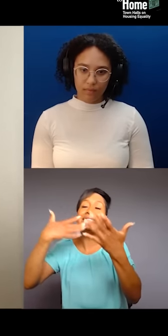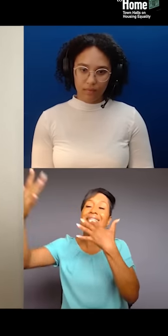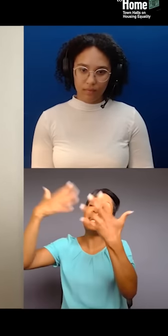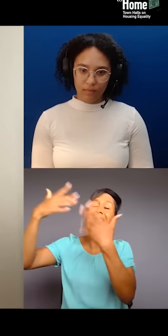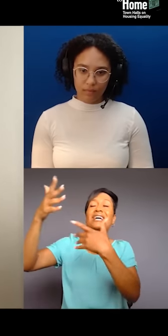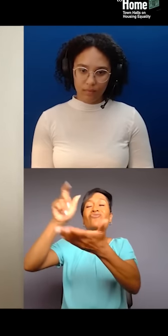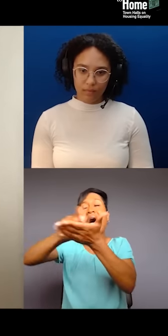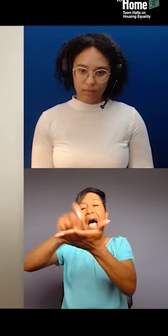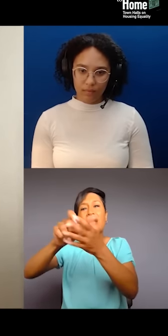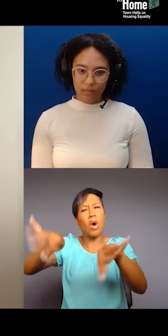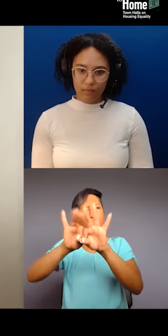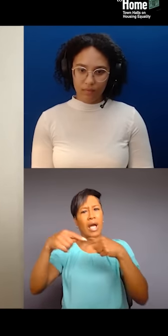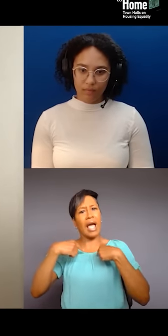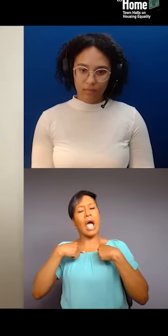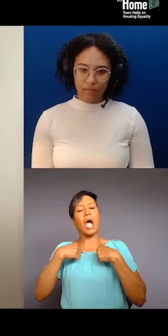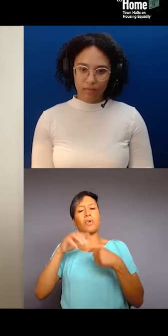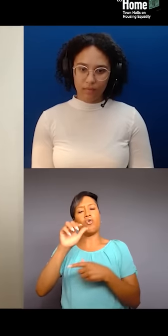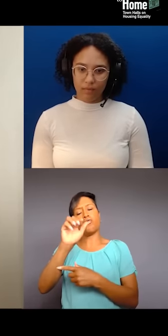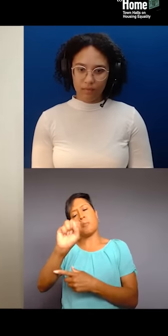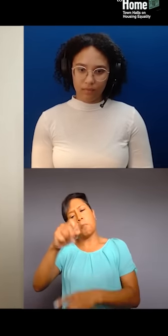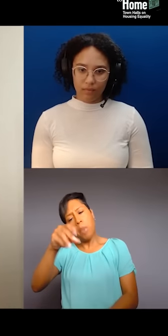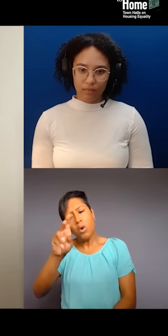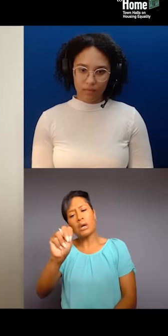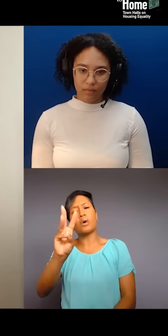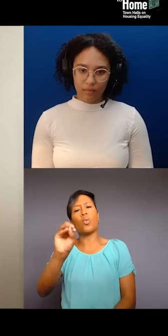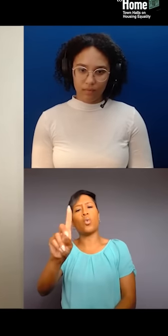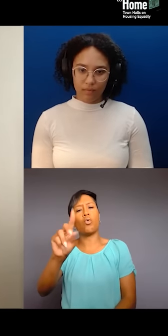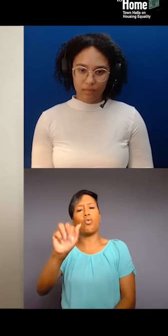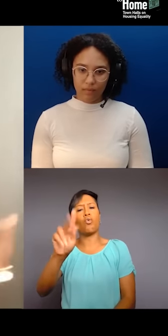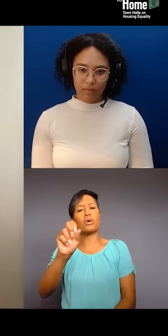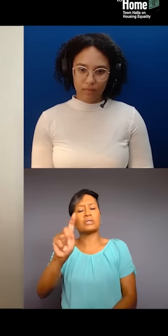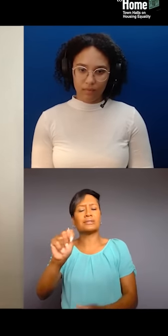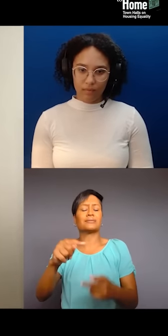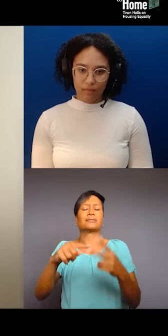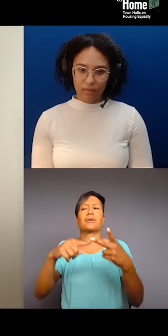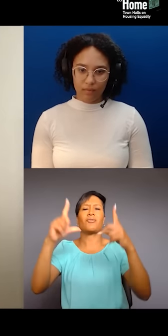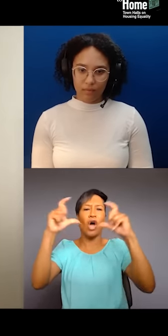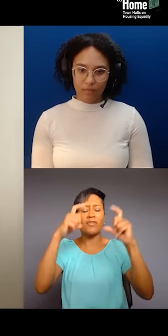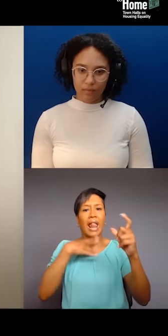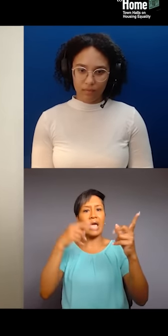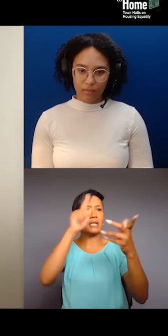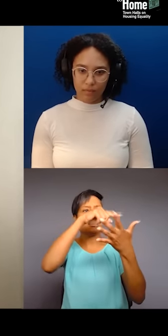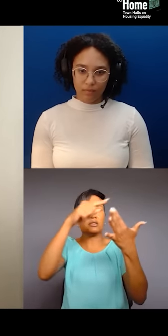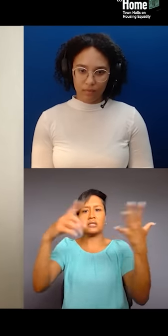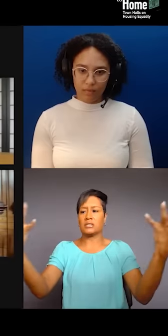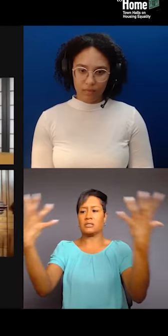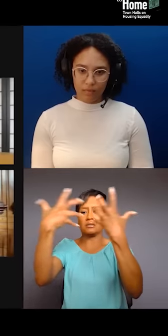So, I, myself, as a spoken word artist as well as a photographer, I really wanna take all of these mediums and put them together and tell that story.